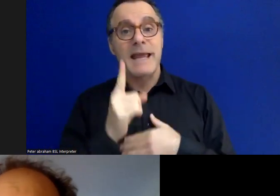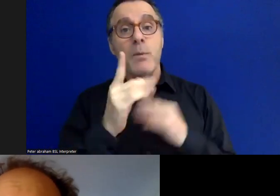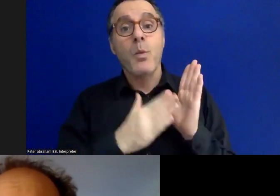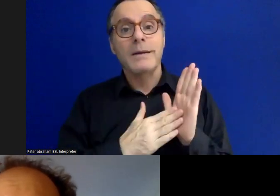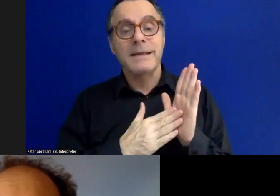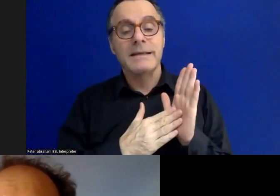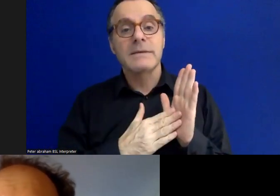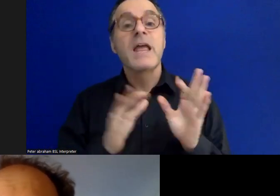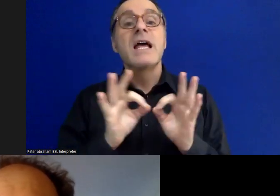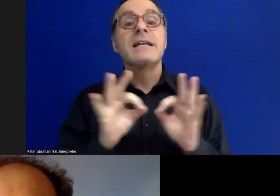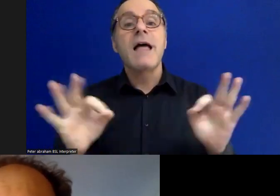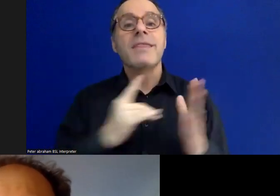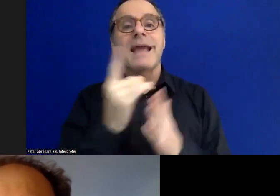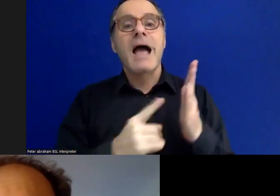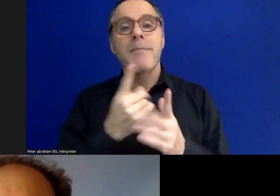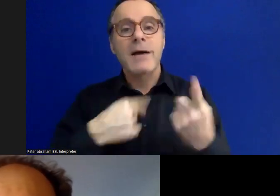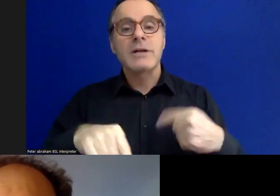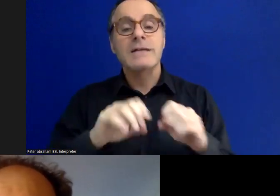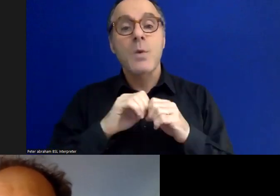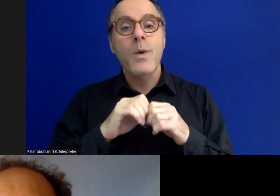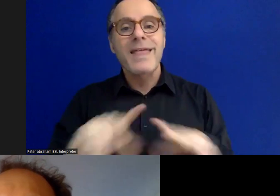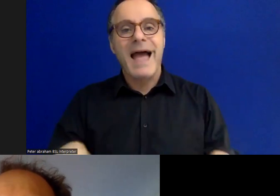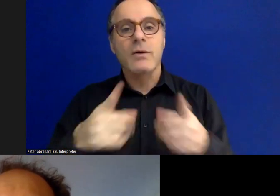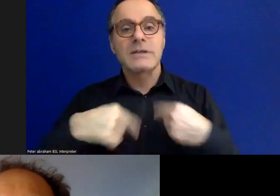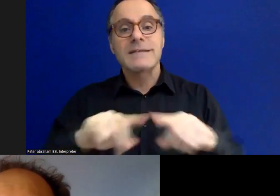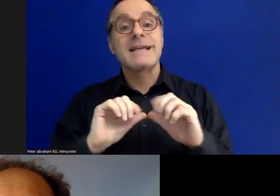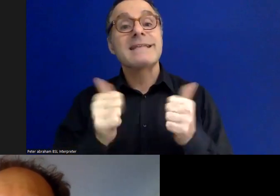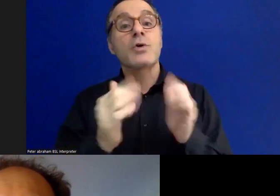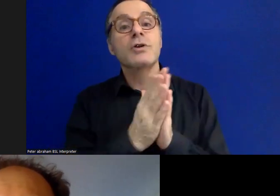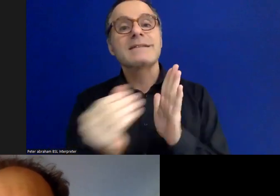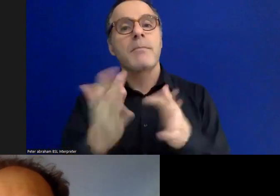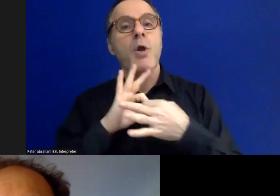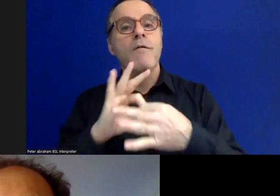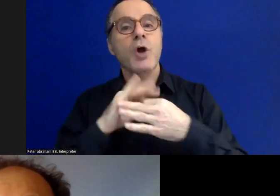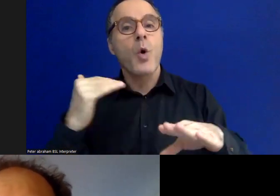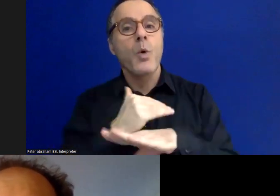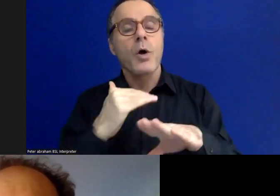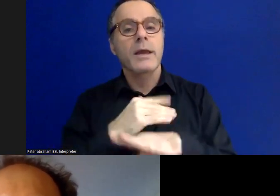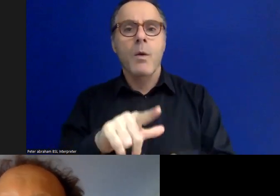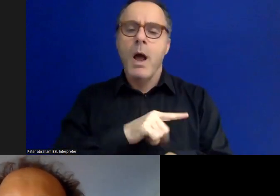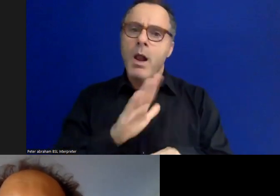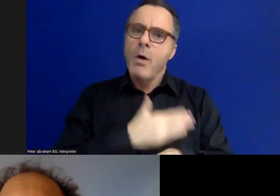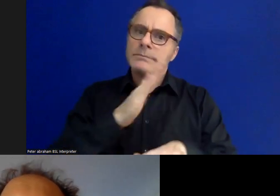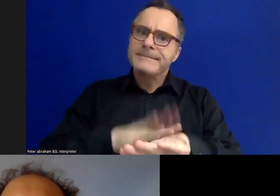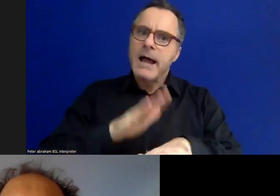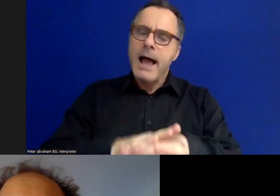is a good example of that, I feel, in the length of time it's taken to kind of make it happen.